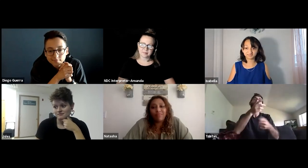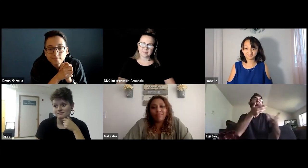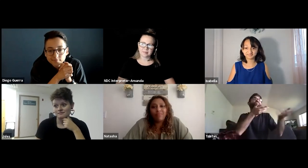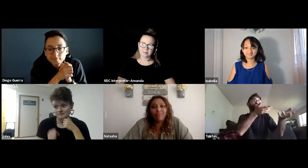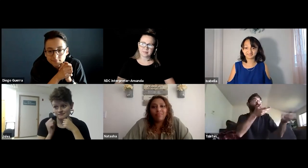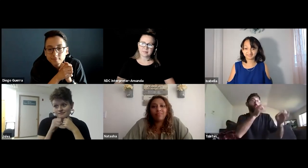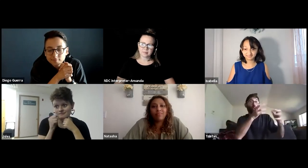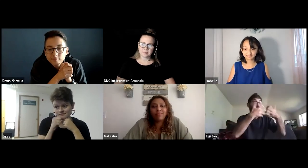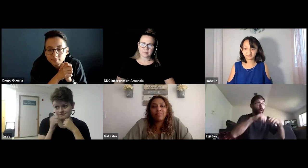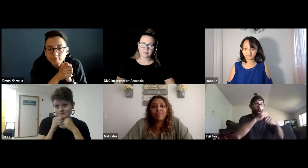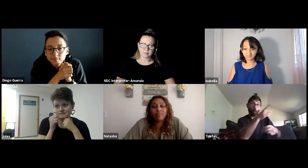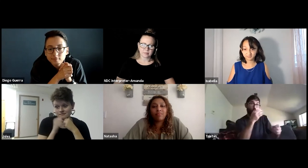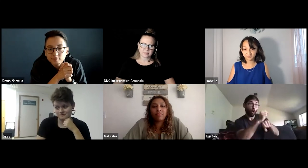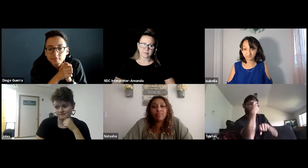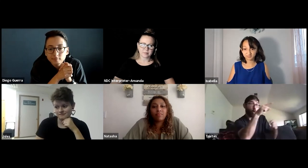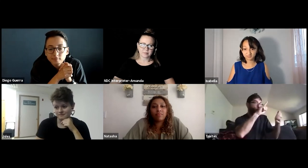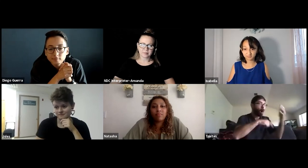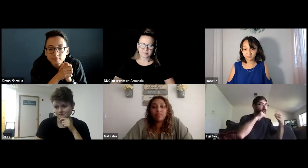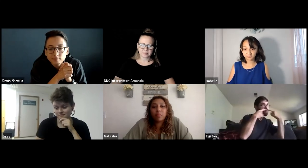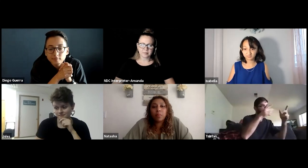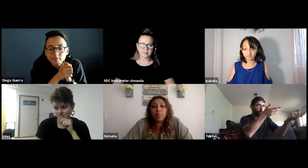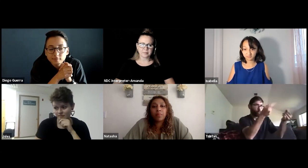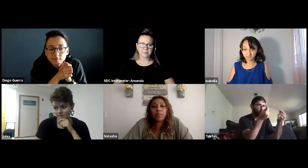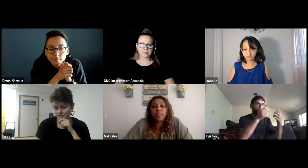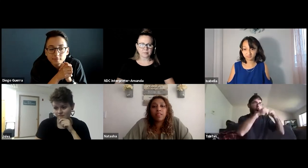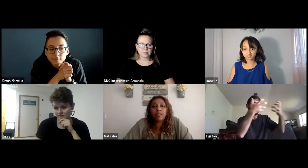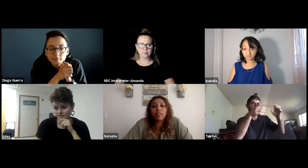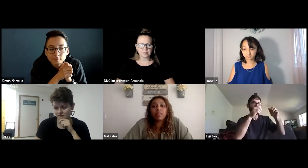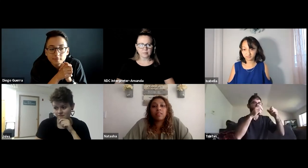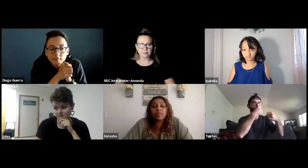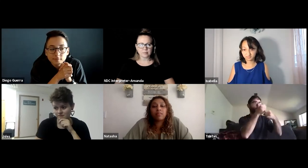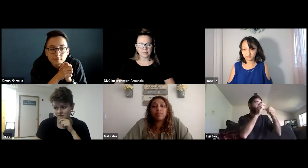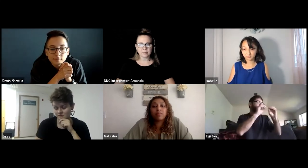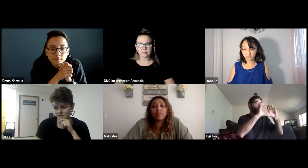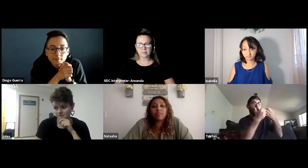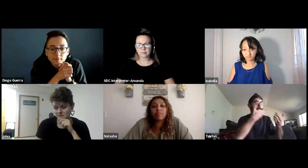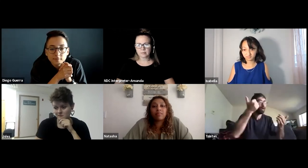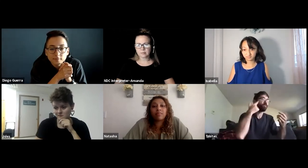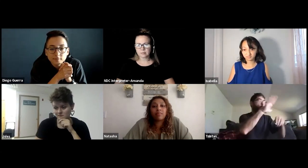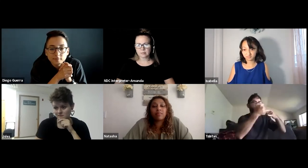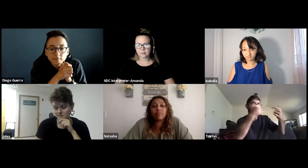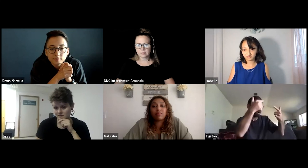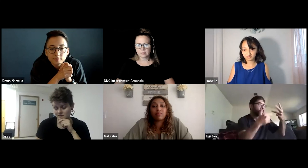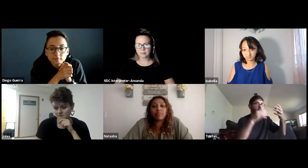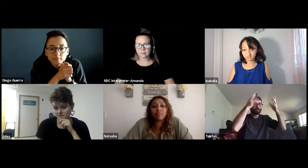Every individual is different in the type of accommodation they need. There's no one size fits all. You need to make sure that the